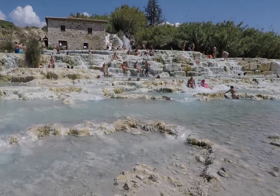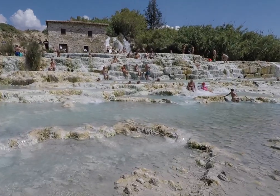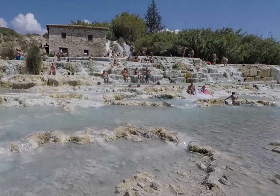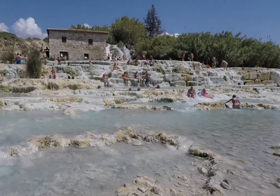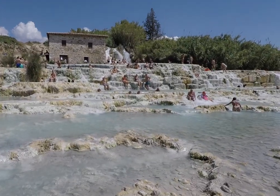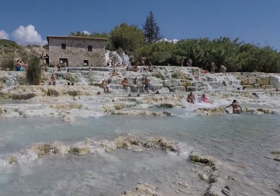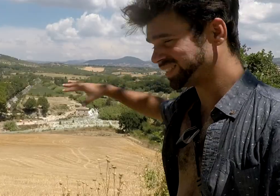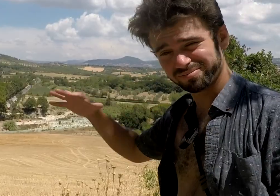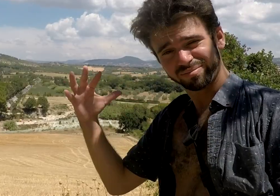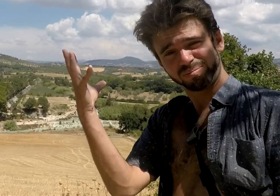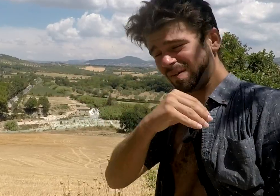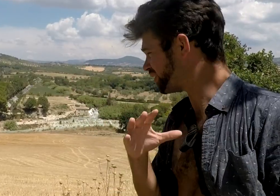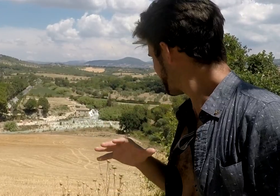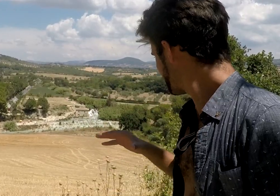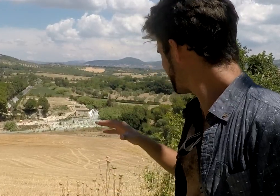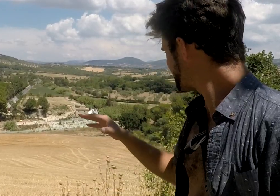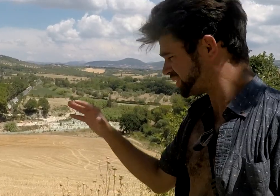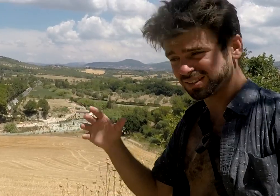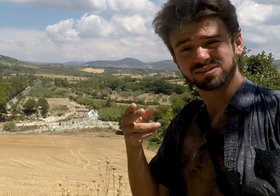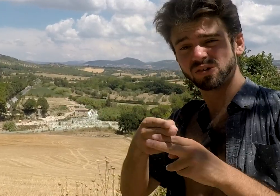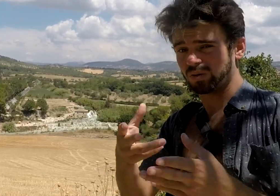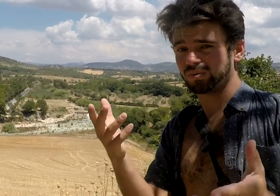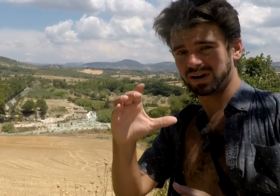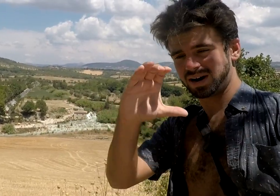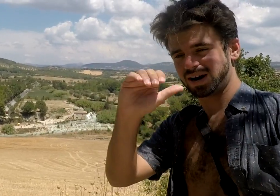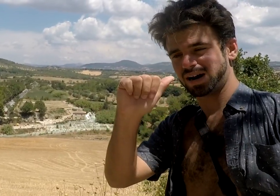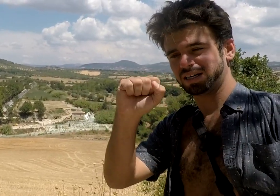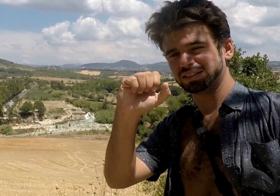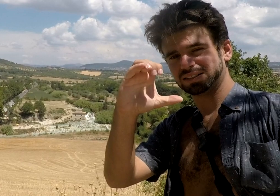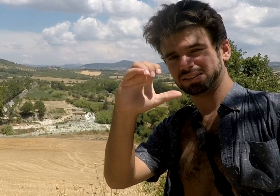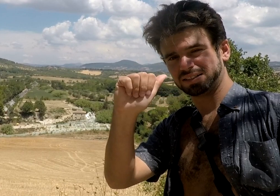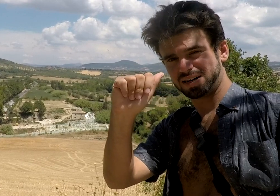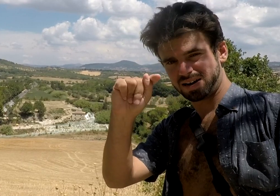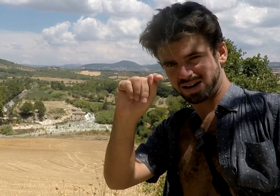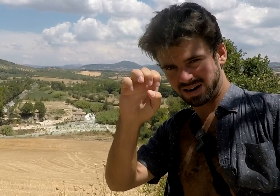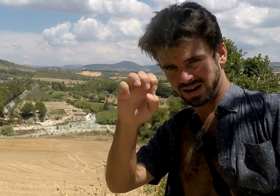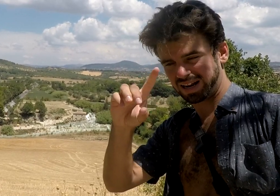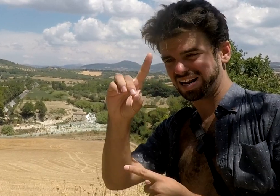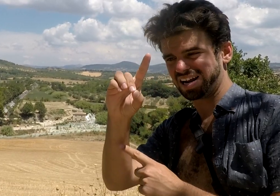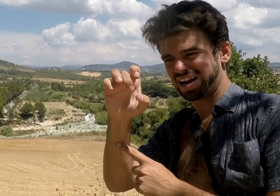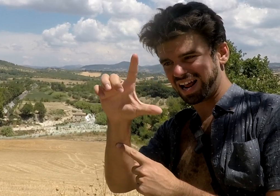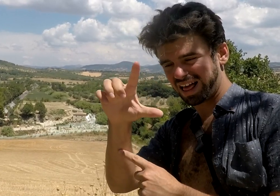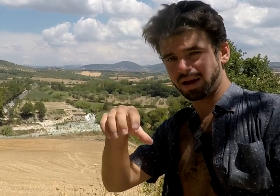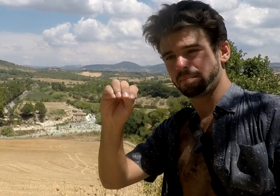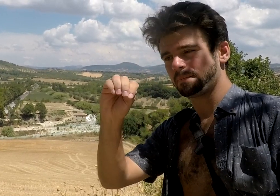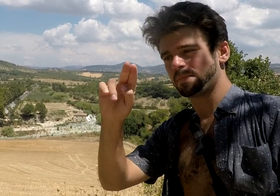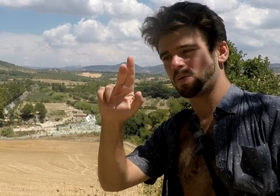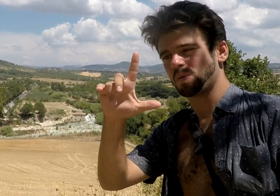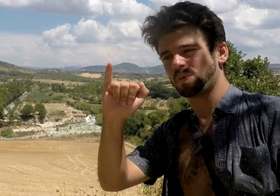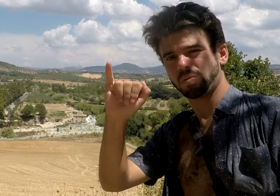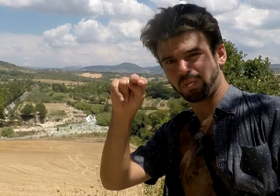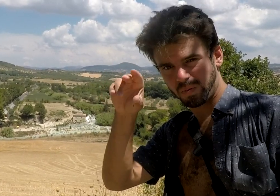I know it's really gorgeous natural spring. It's called Cascate del Mulino.